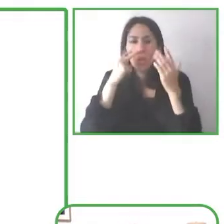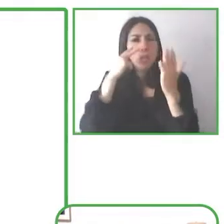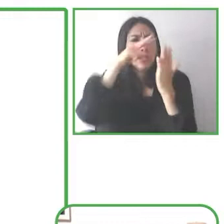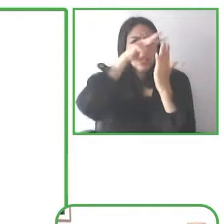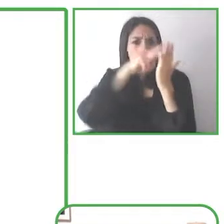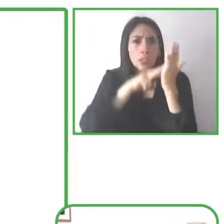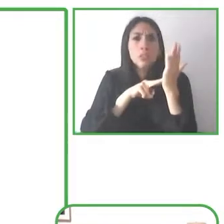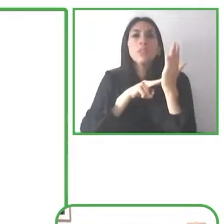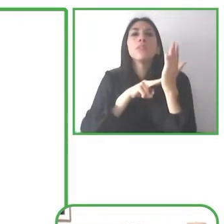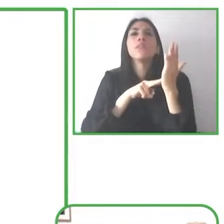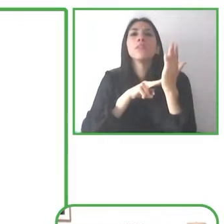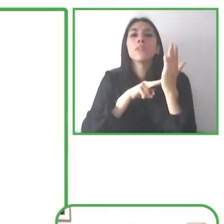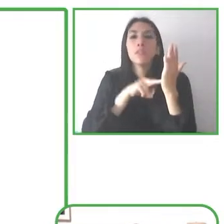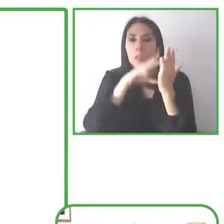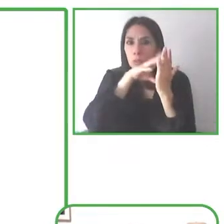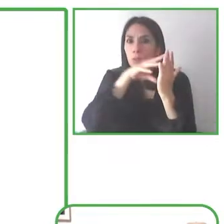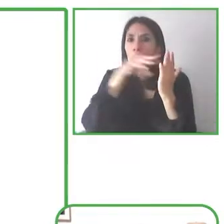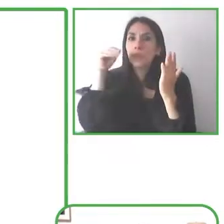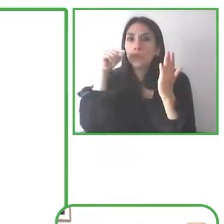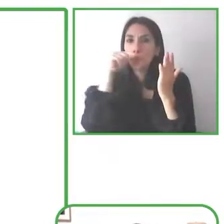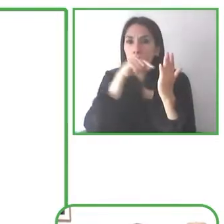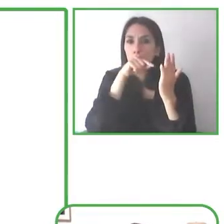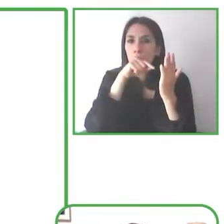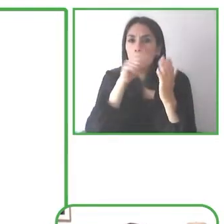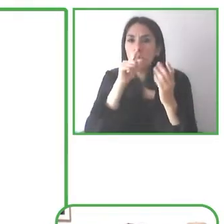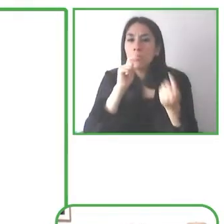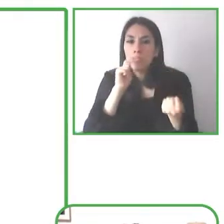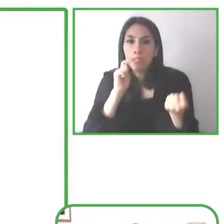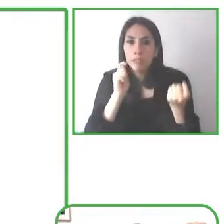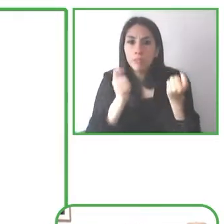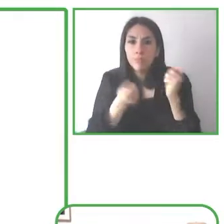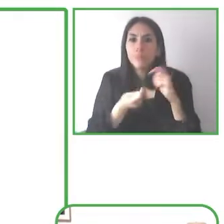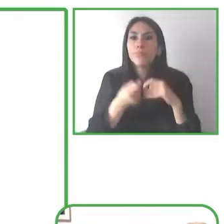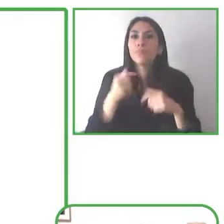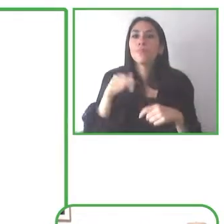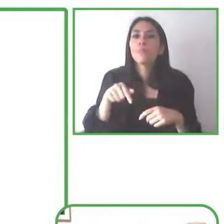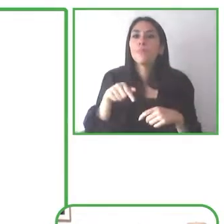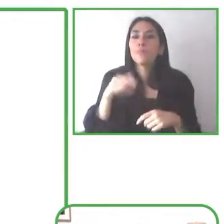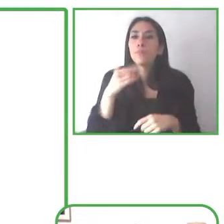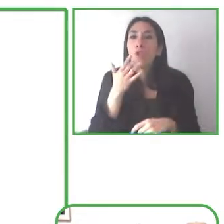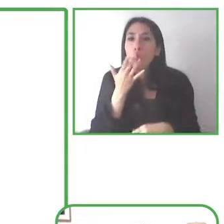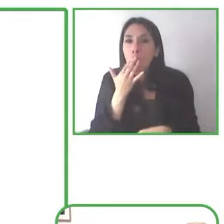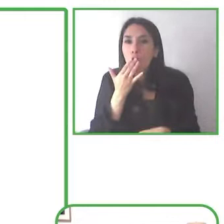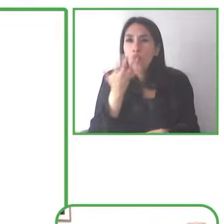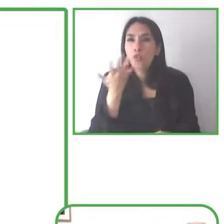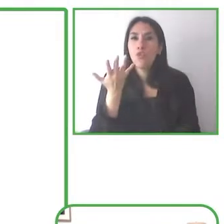mouse cursor just this really good mix that works specifically for me which I then used